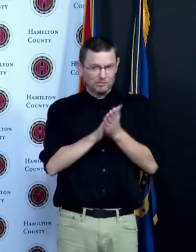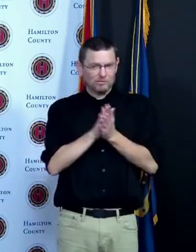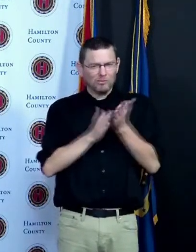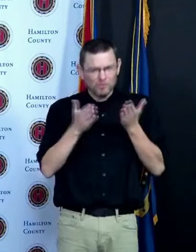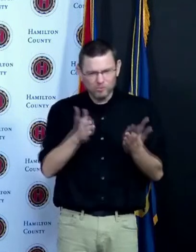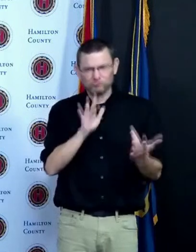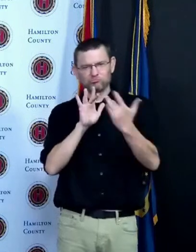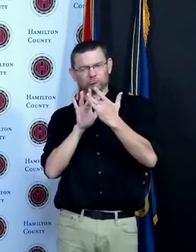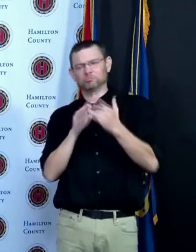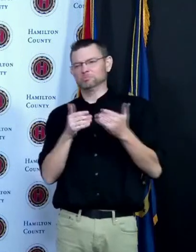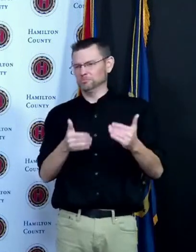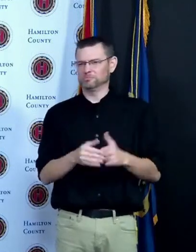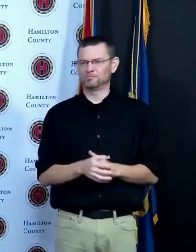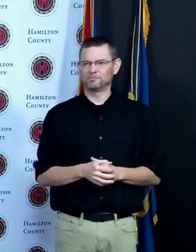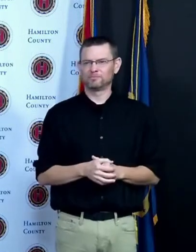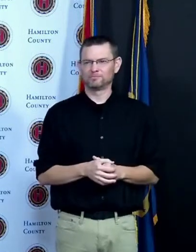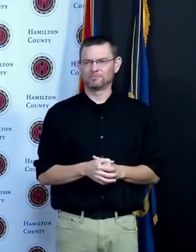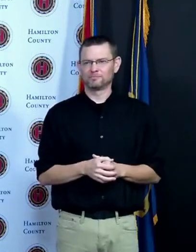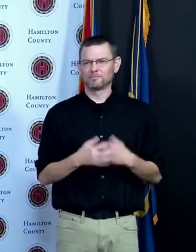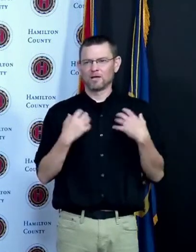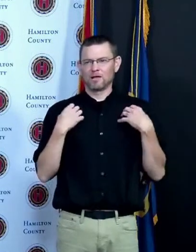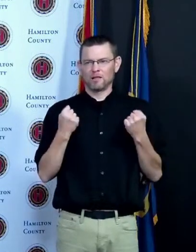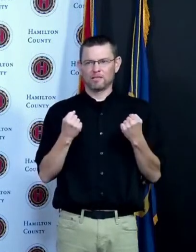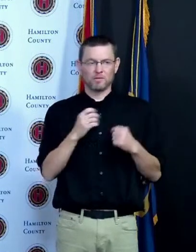are happy to go anywhere as long as there are folks there that want to get